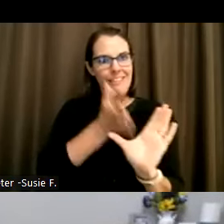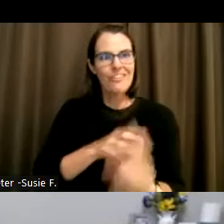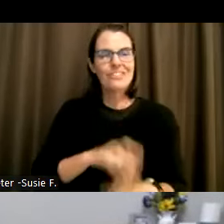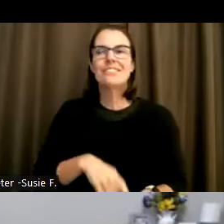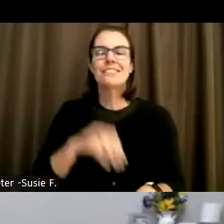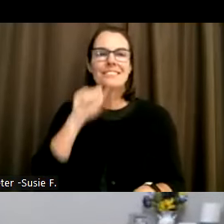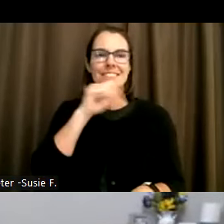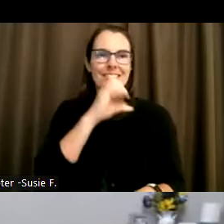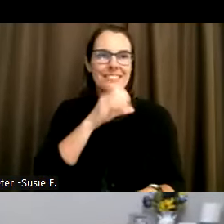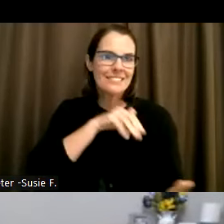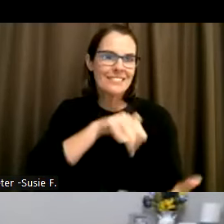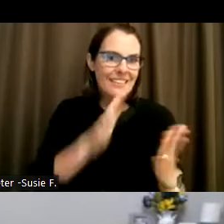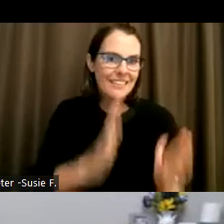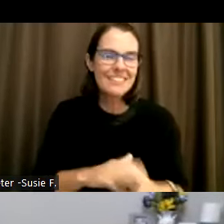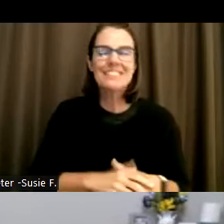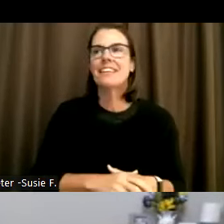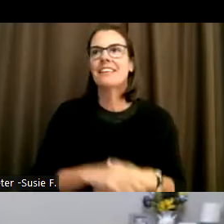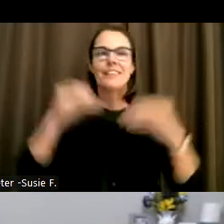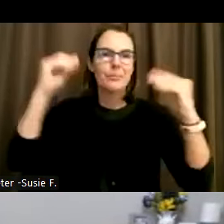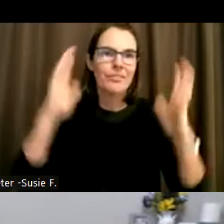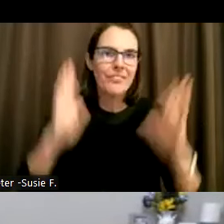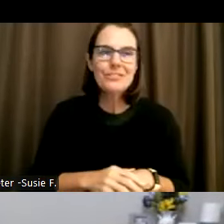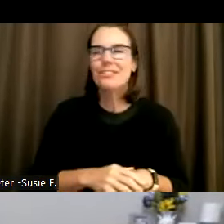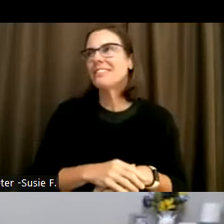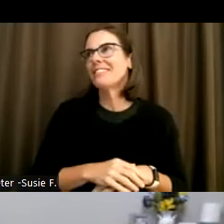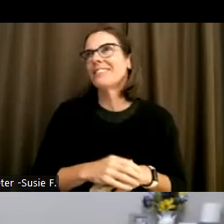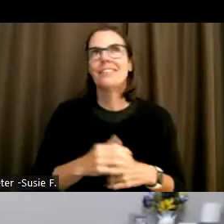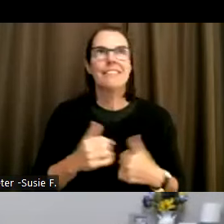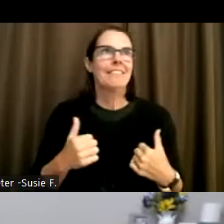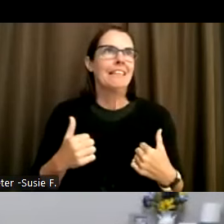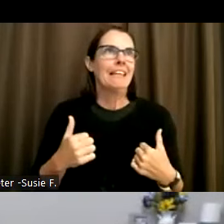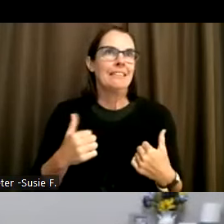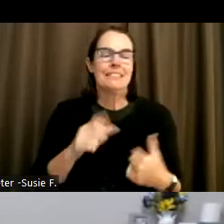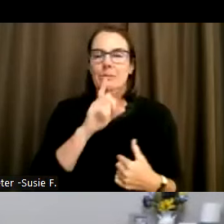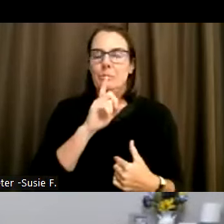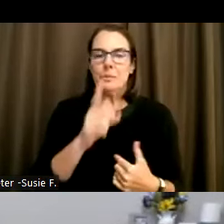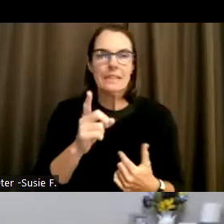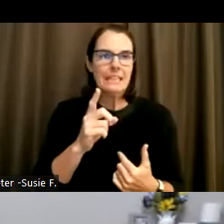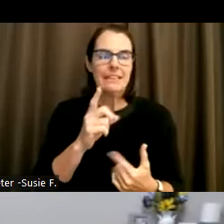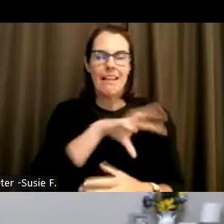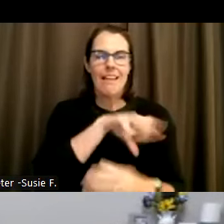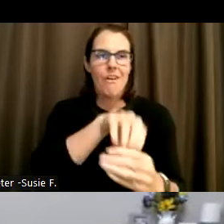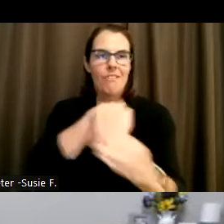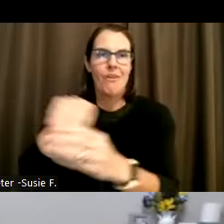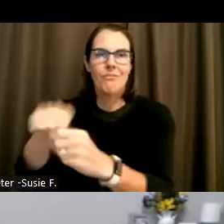and I've been probably a part of every almost every major senior disability coalition that's ever existed.